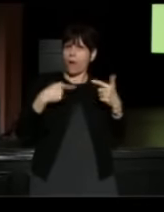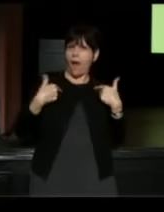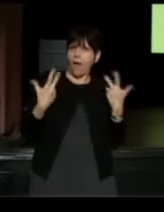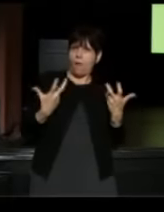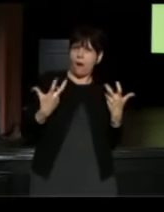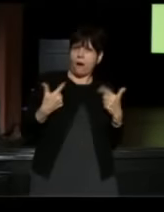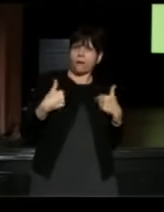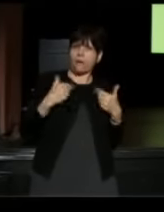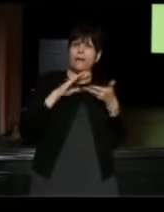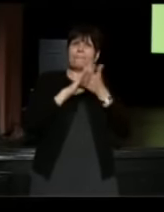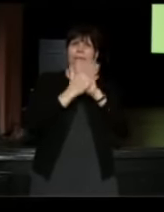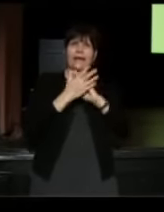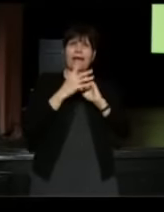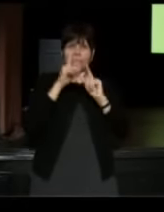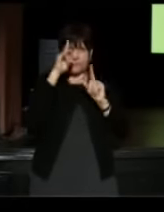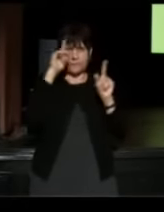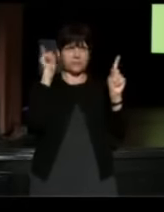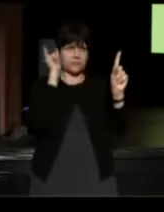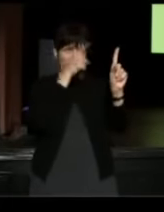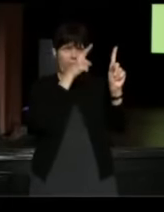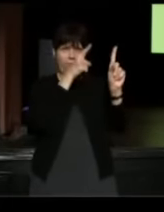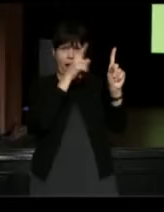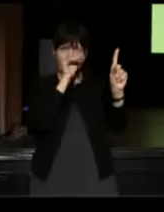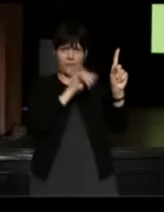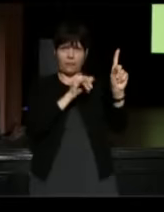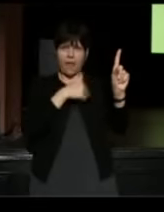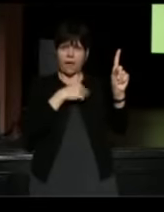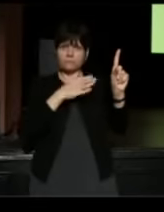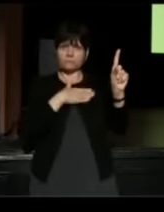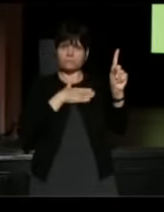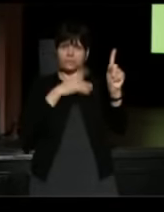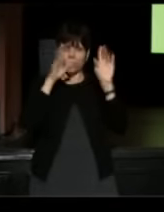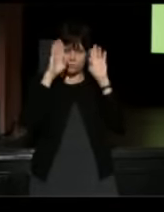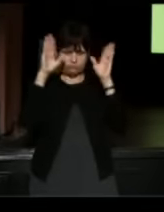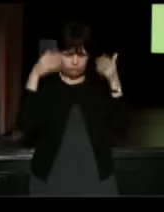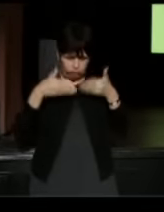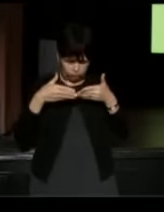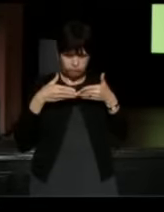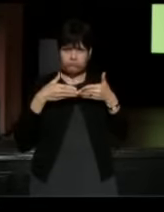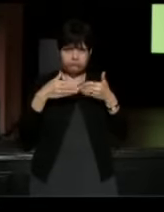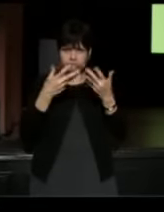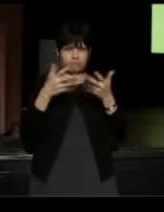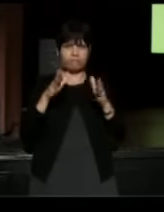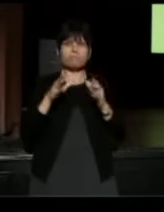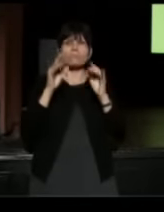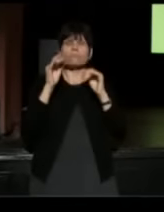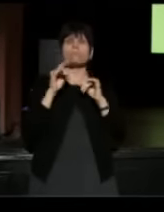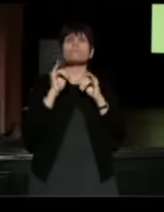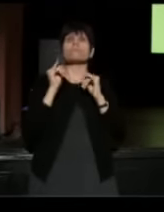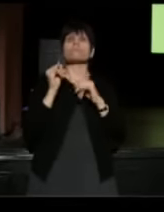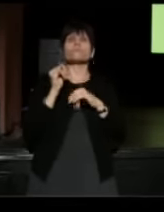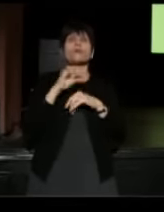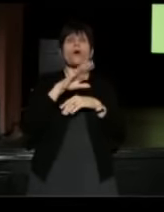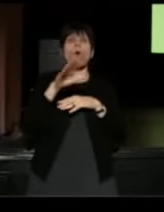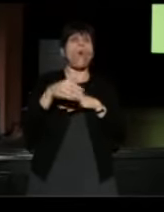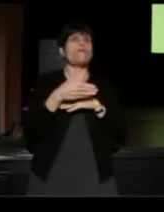so I became kind of single minded in that respect, and opening night, I came out onstage with this fake beard